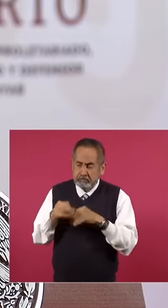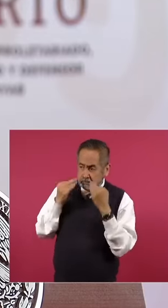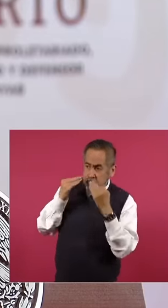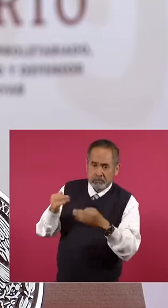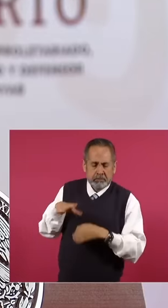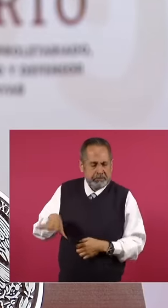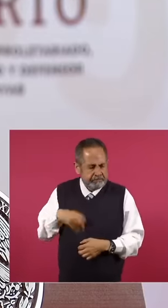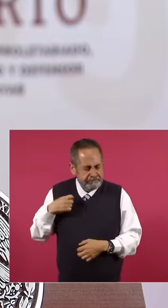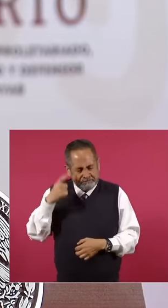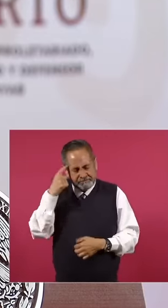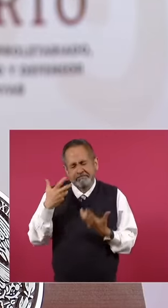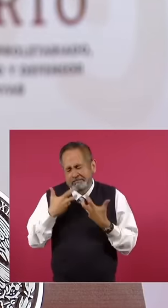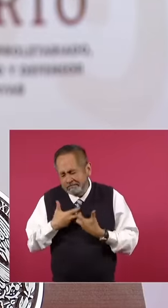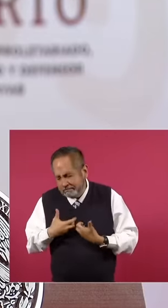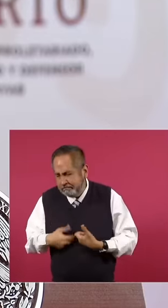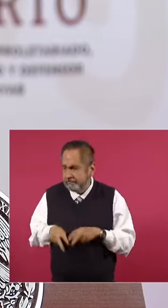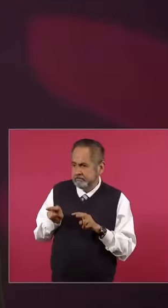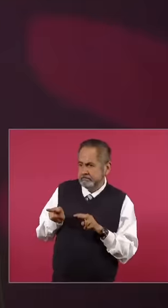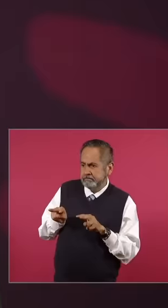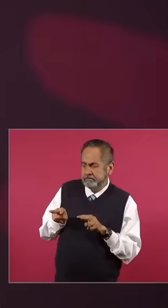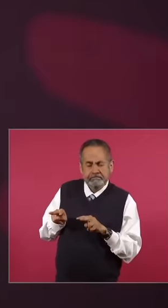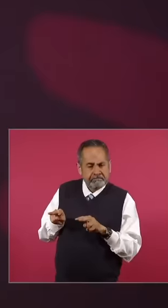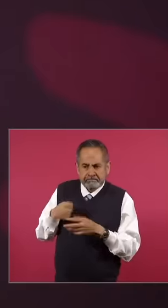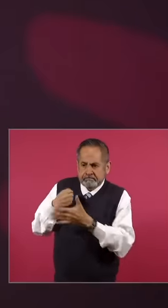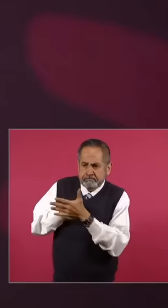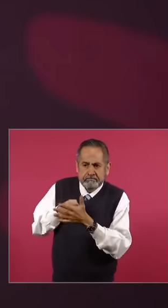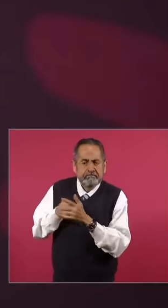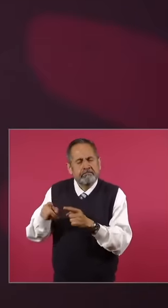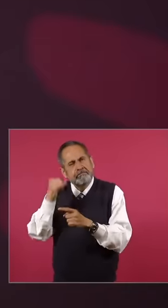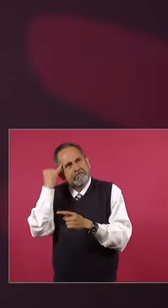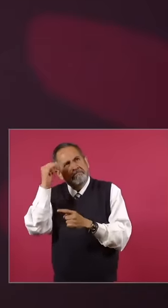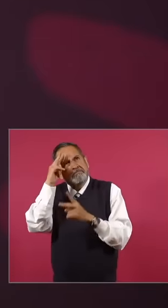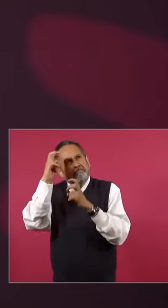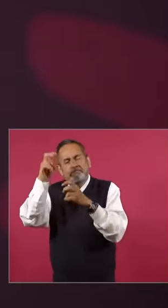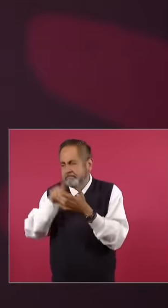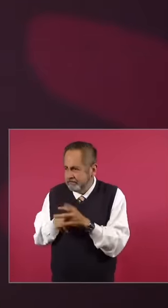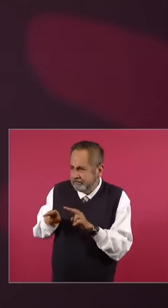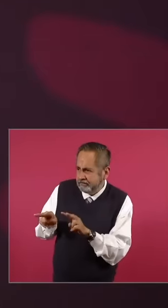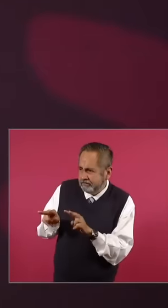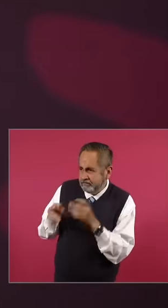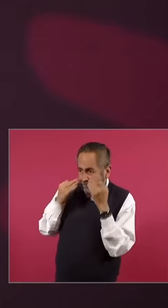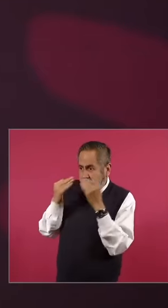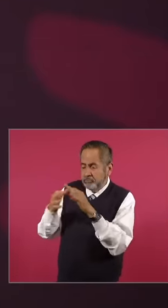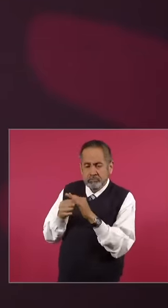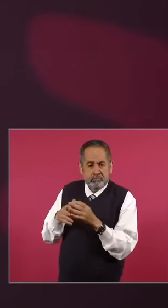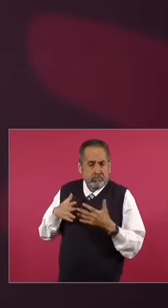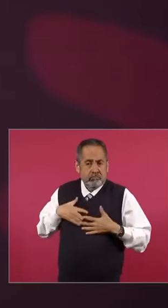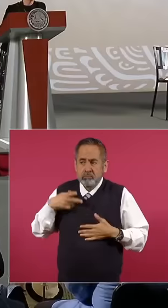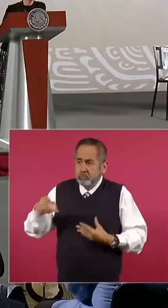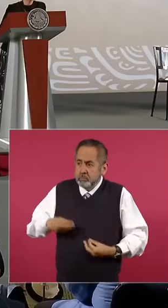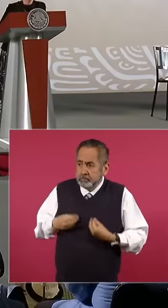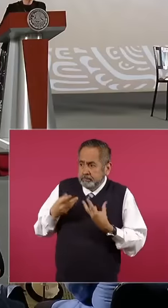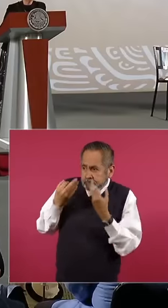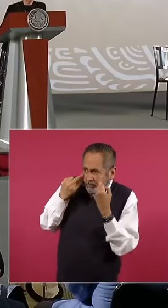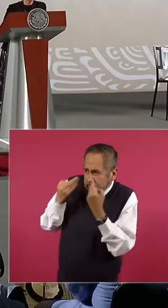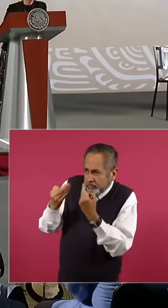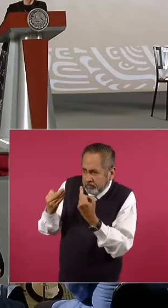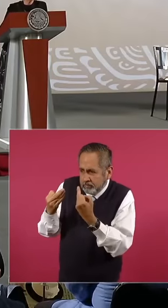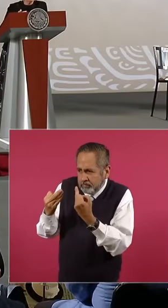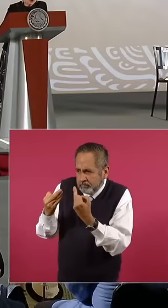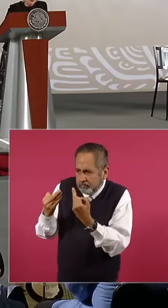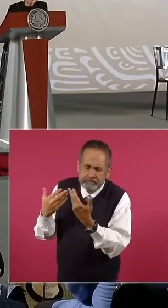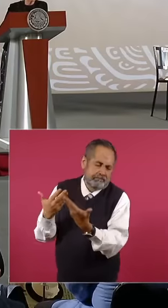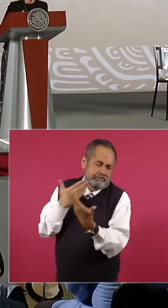disappointments, illusions, I am a witness in a part of his life of all that he deserves. My husband, who is